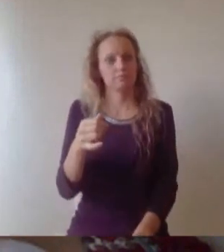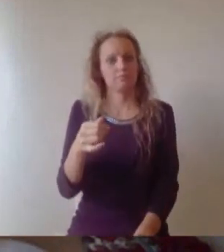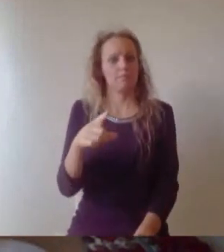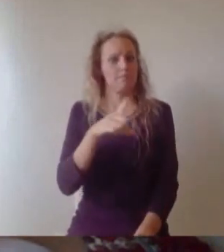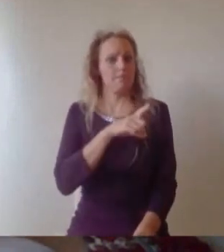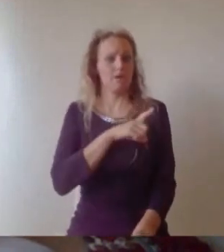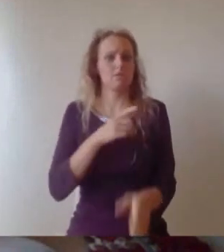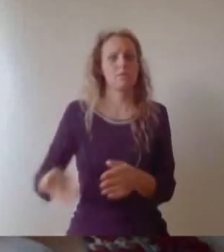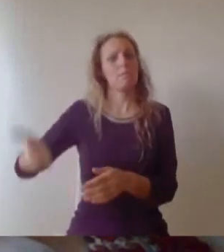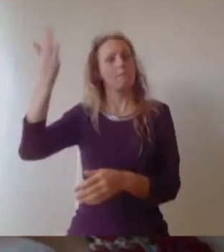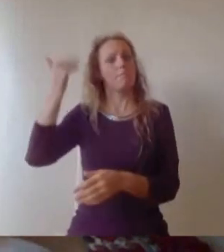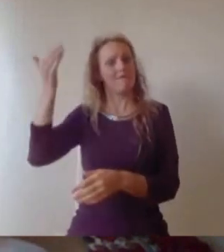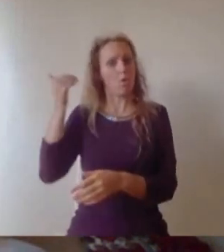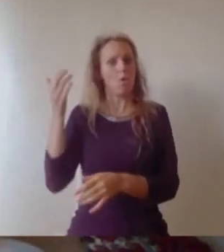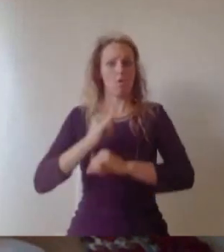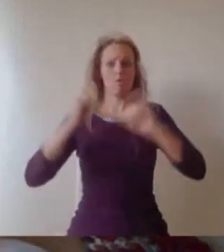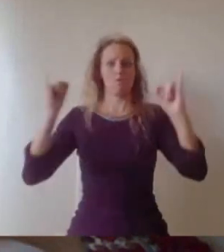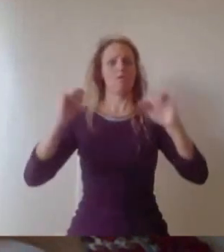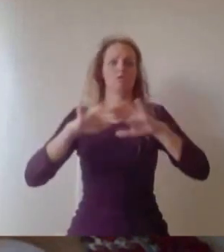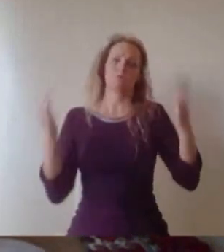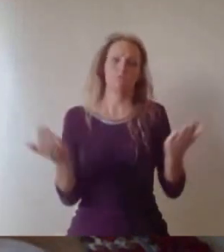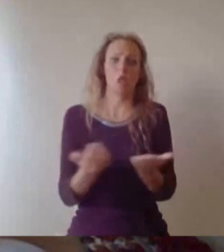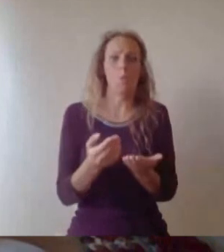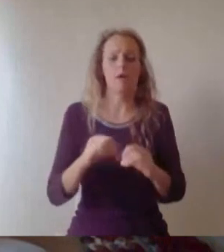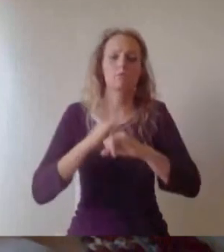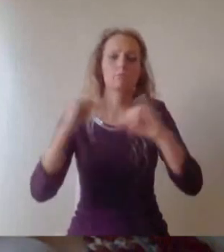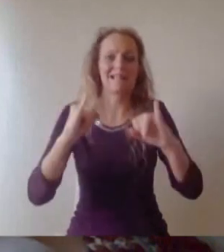change. The pandemic has amplified this